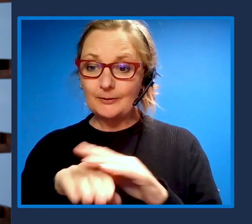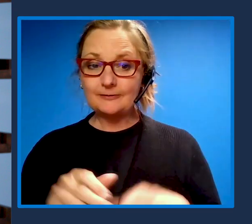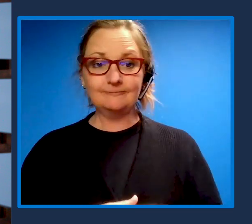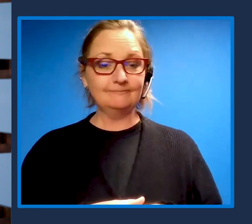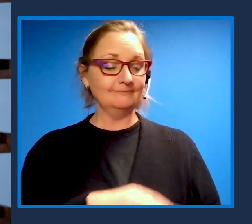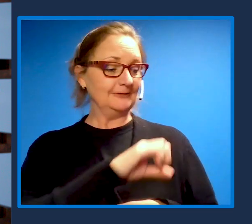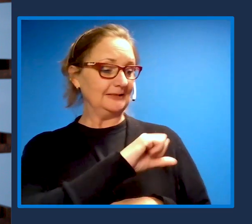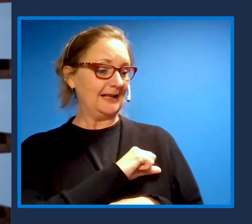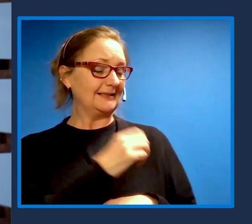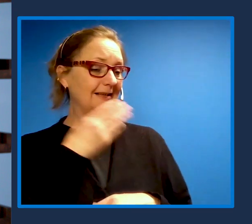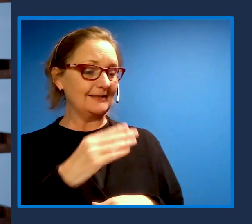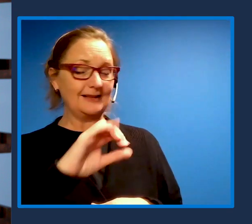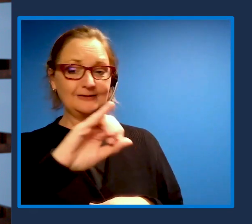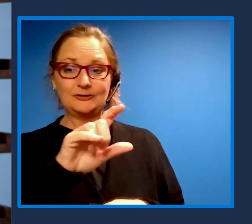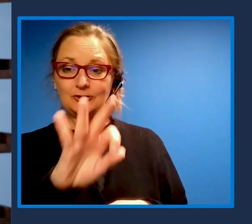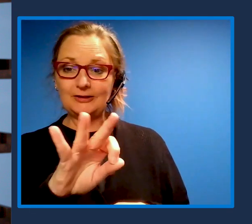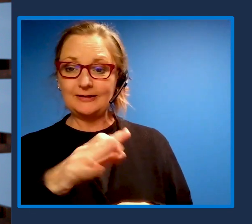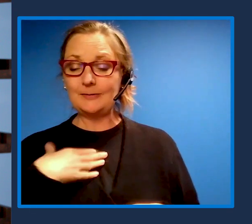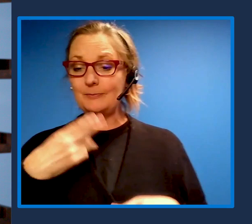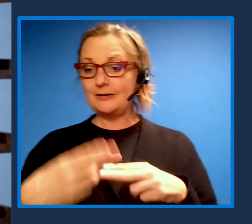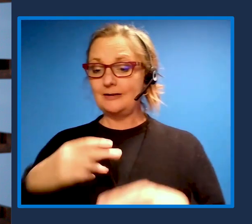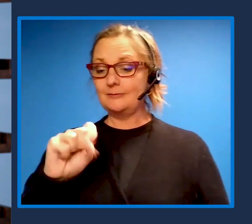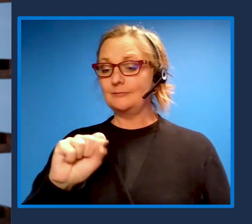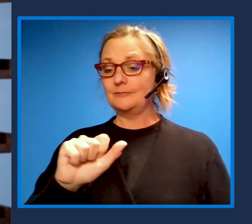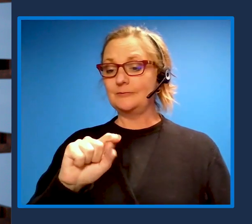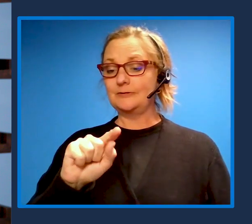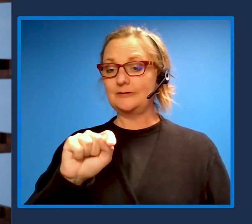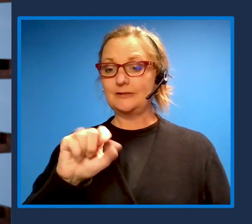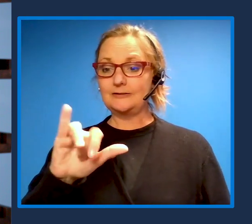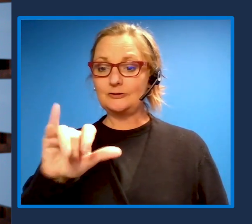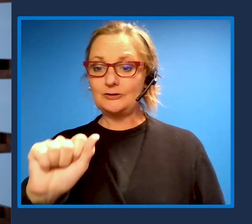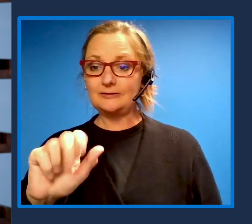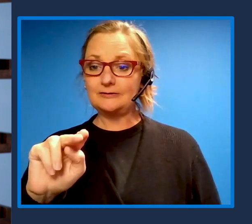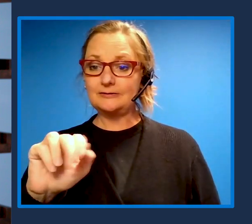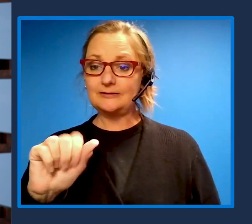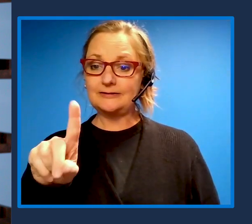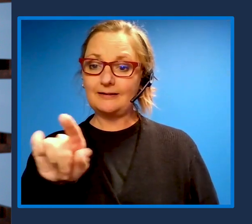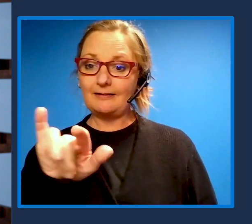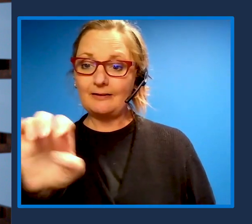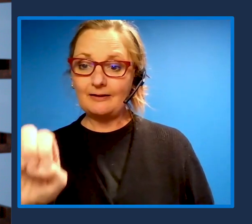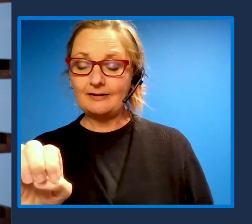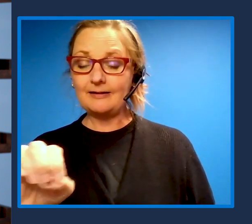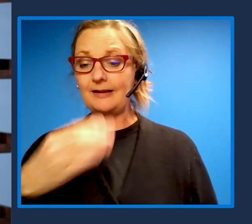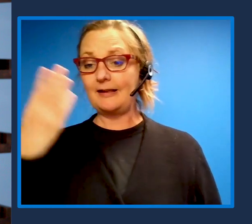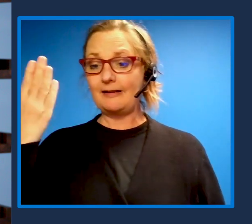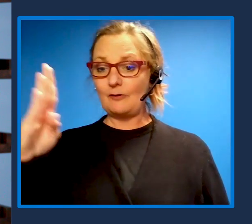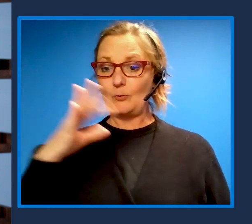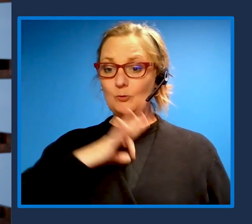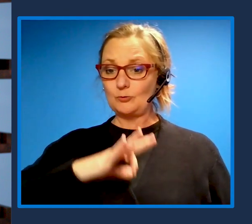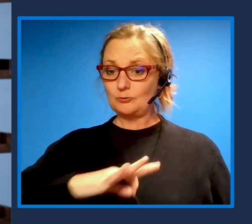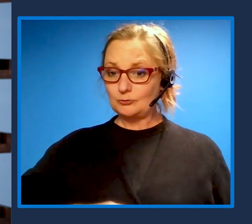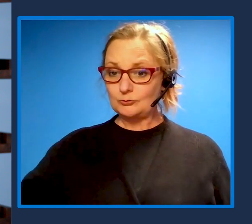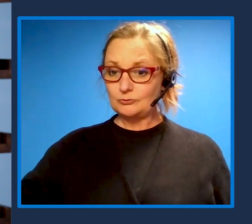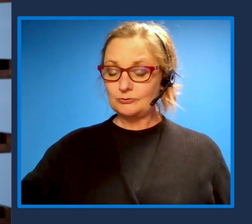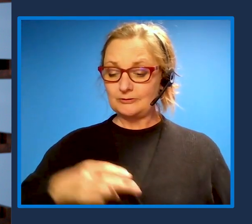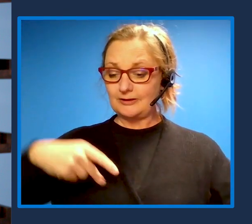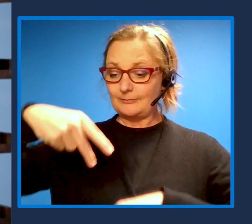I'm wearing glasses and a blue button down shirt and I'm standing in front of my bookshelf, and I'm very much looking forward to discussing the topic